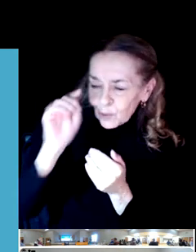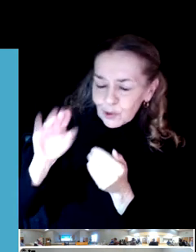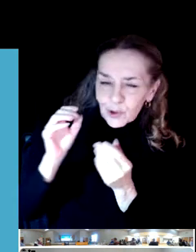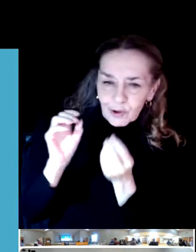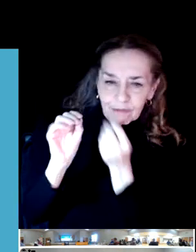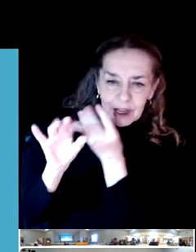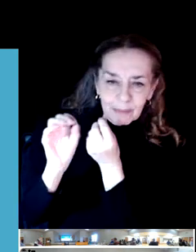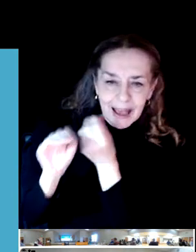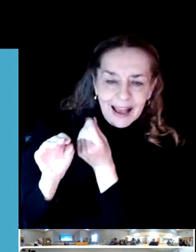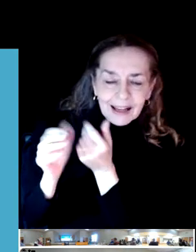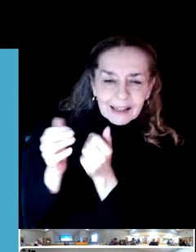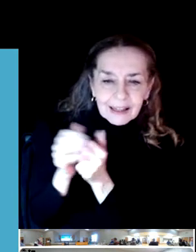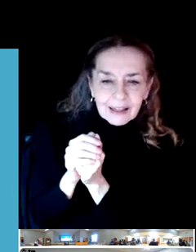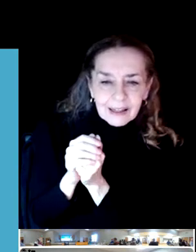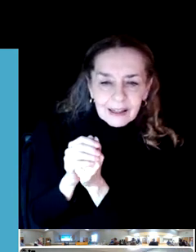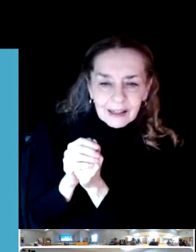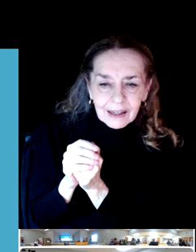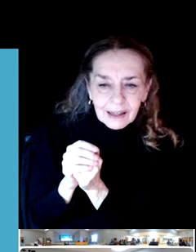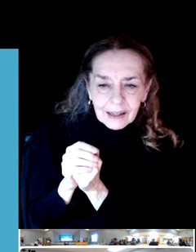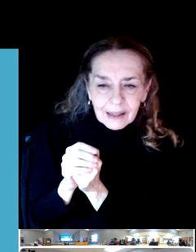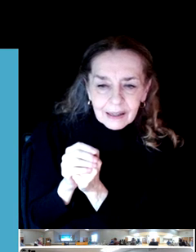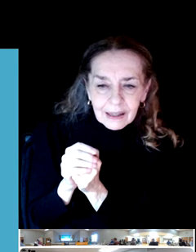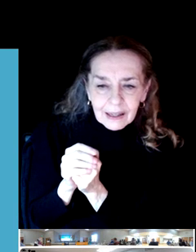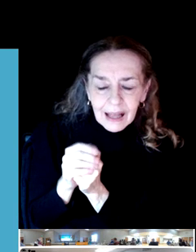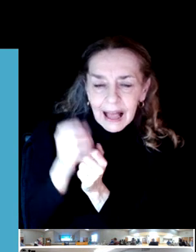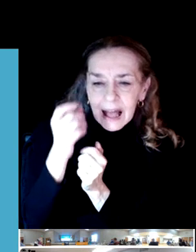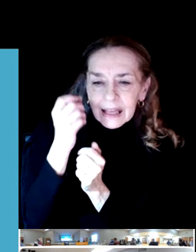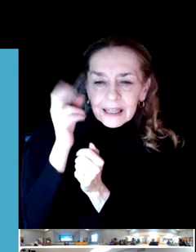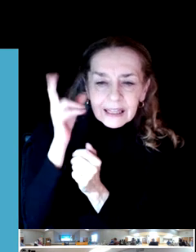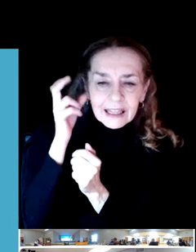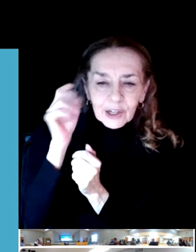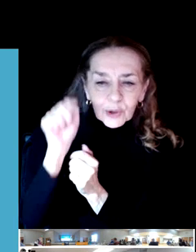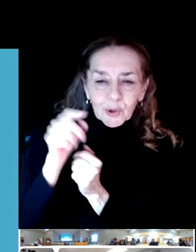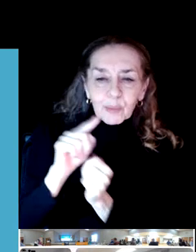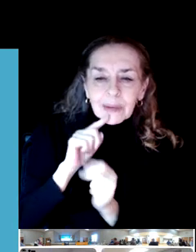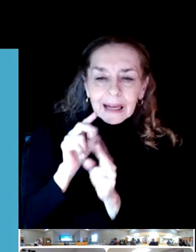I can hear you, but I don't understand you. Thank you for that feedback.